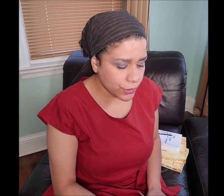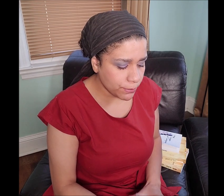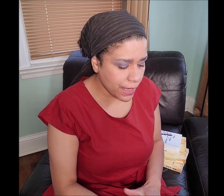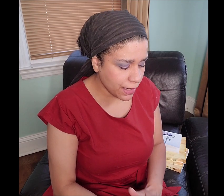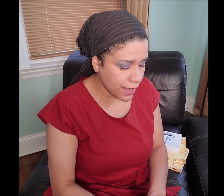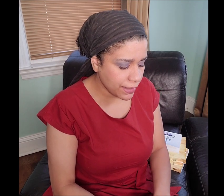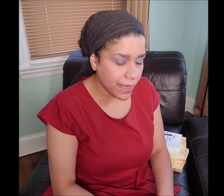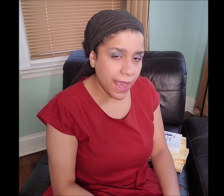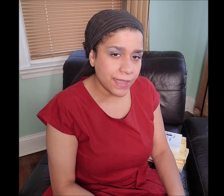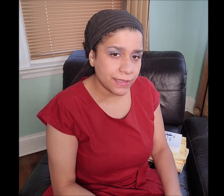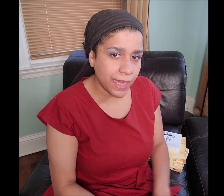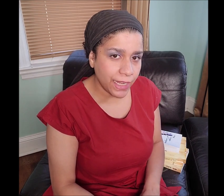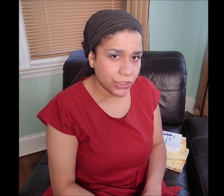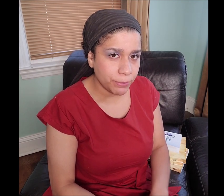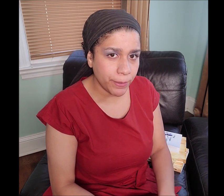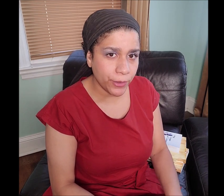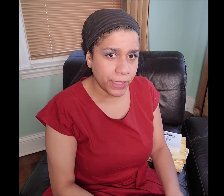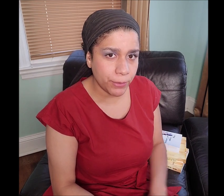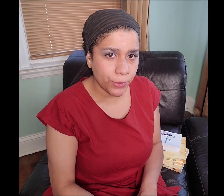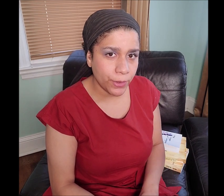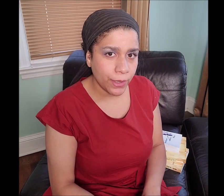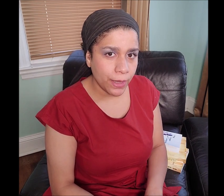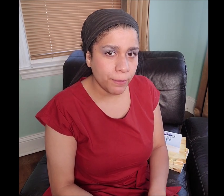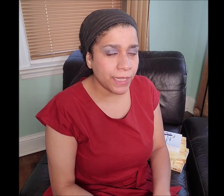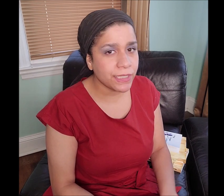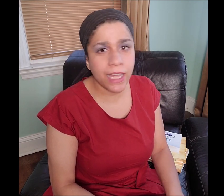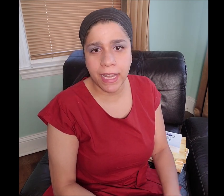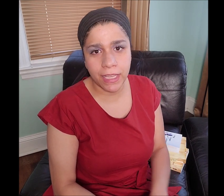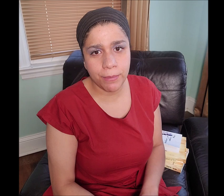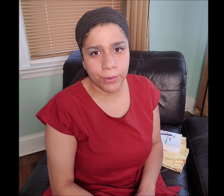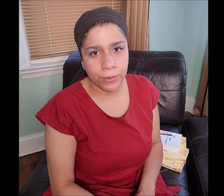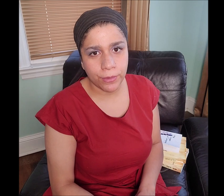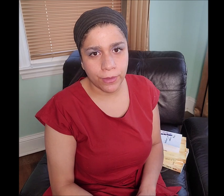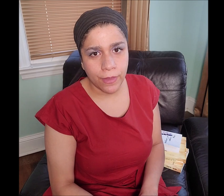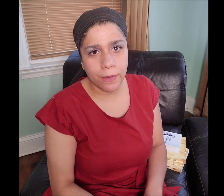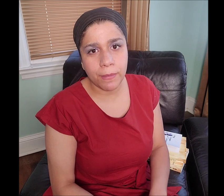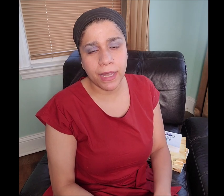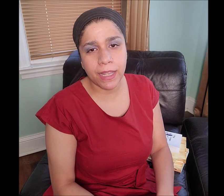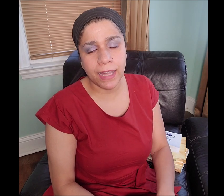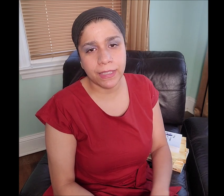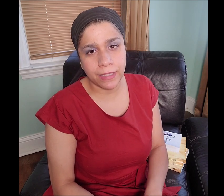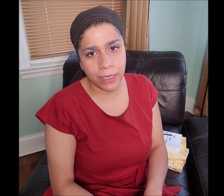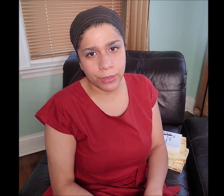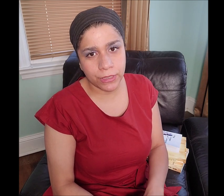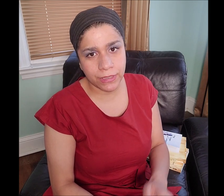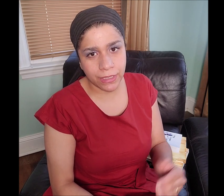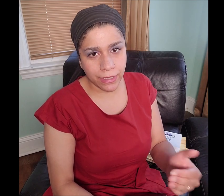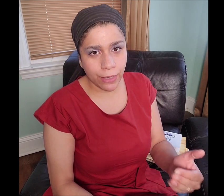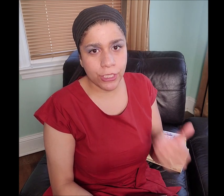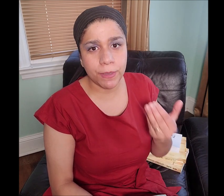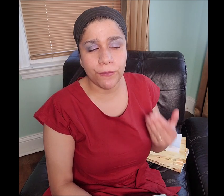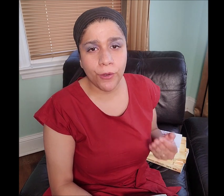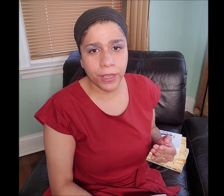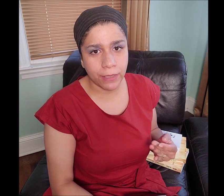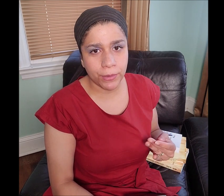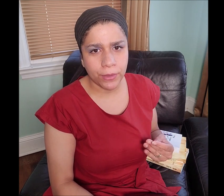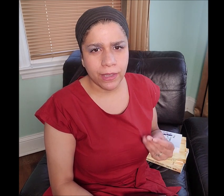I refer to Manakahthey 𐤌𐤍𐤇𐤕𐤉 as Ancient Biblical Hebrew, but it's not Hebrew. The Manakahthey 𐤌𐤍𐤇𐤕𐤉 language is the language before Hebrew.